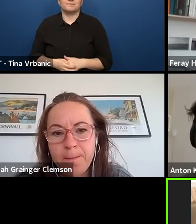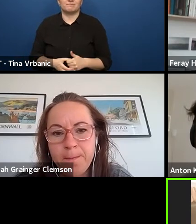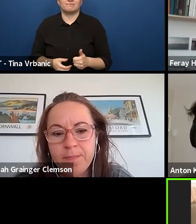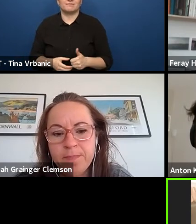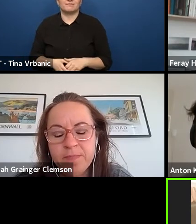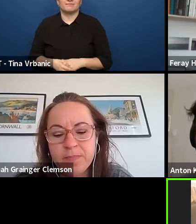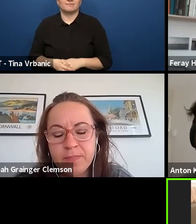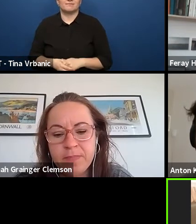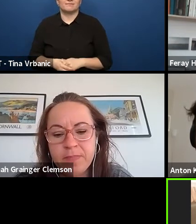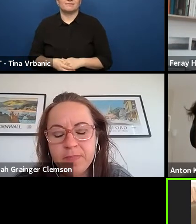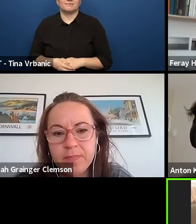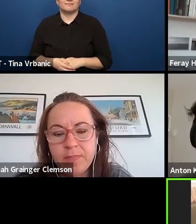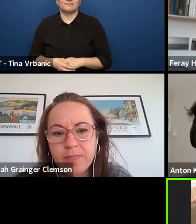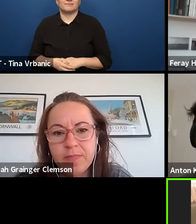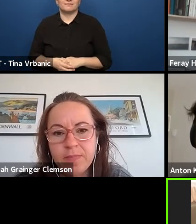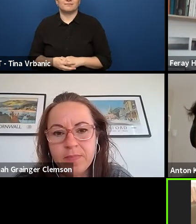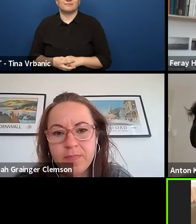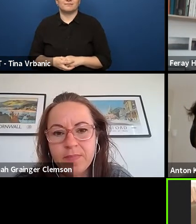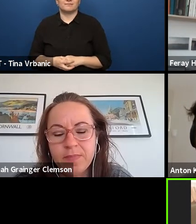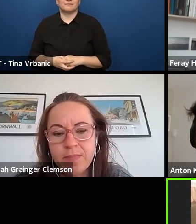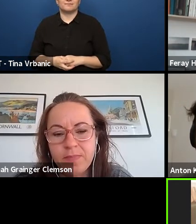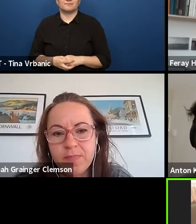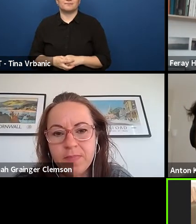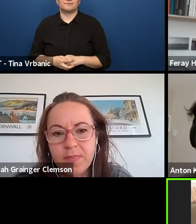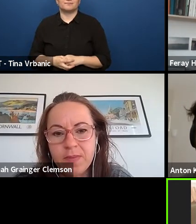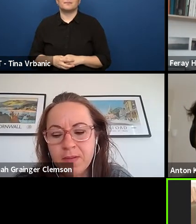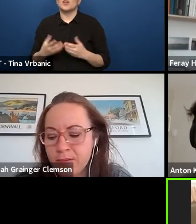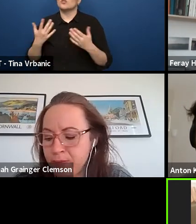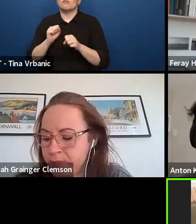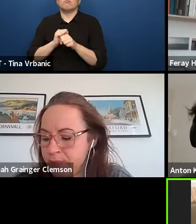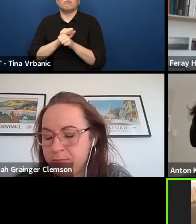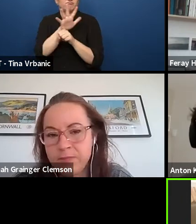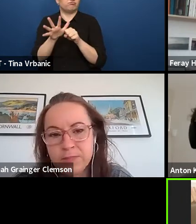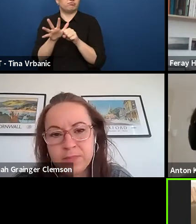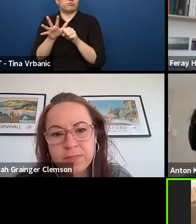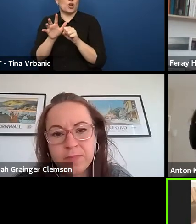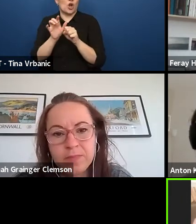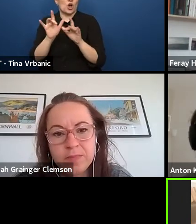mainly after COVID, we don't need to reflect on the format